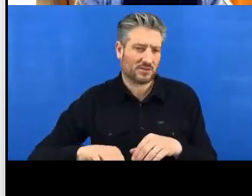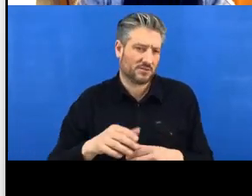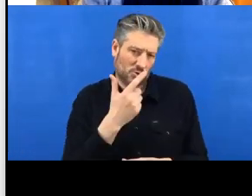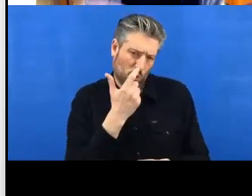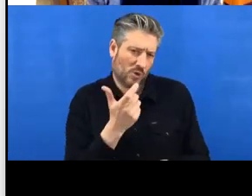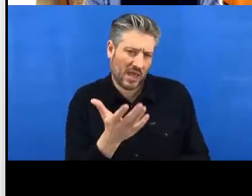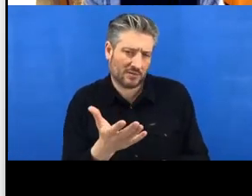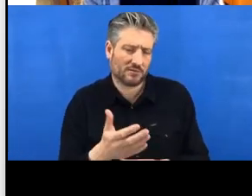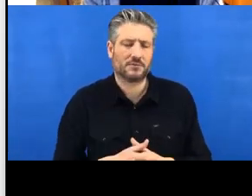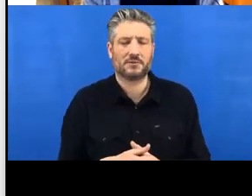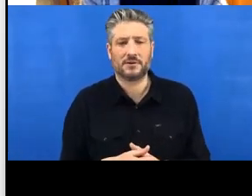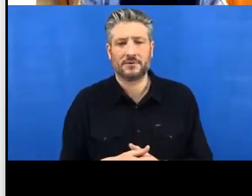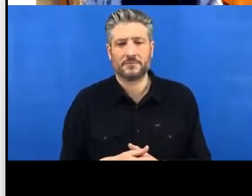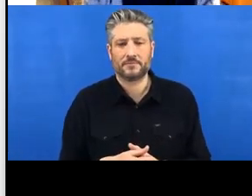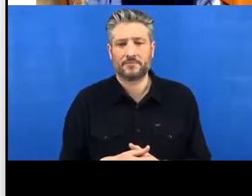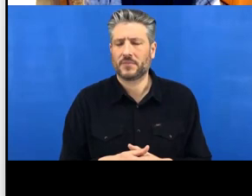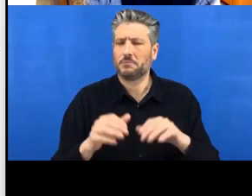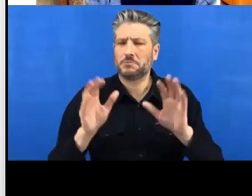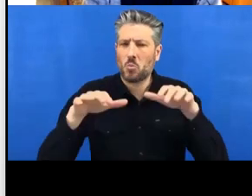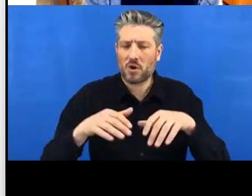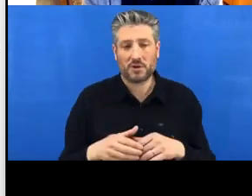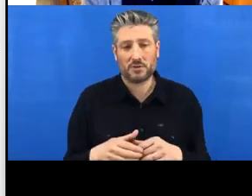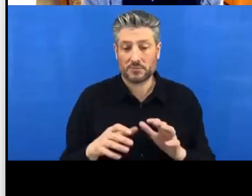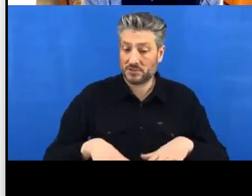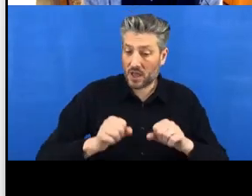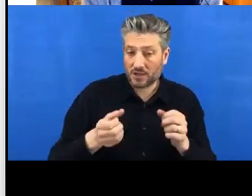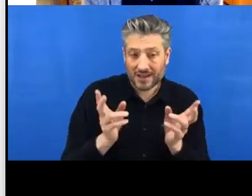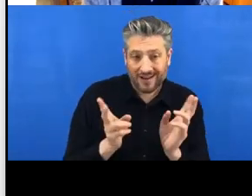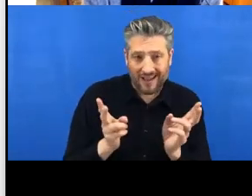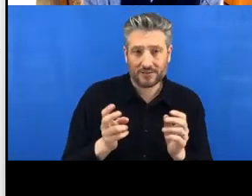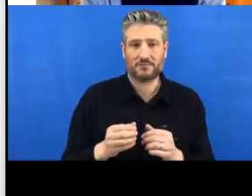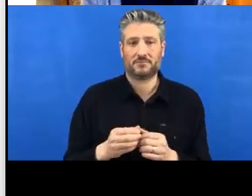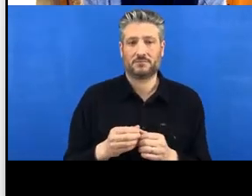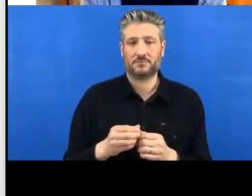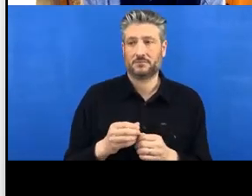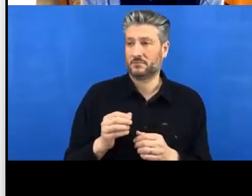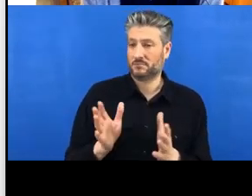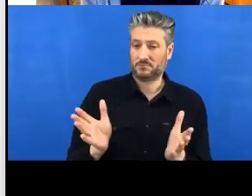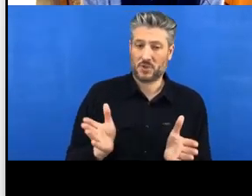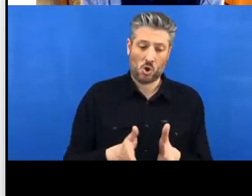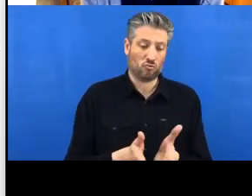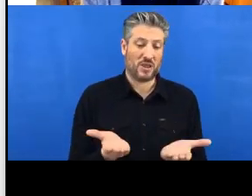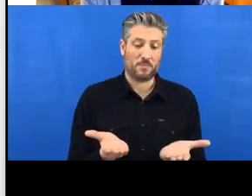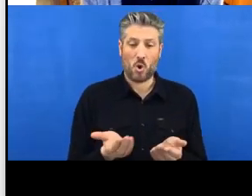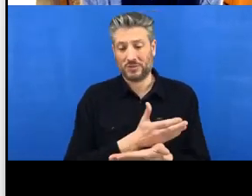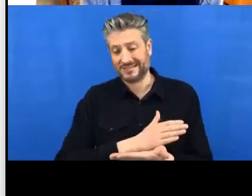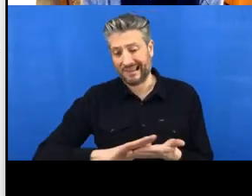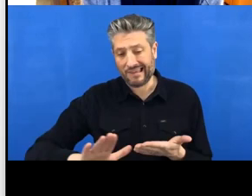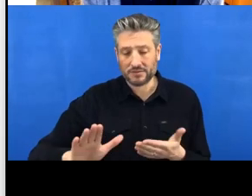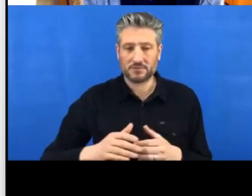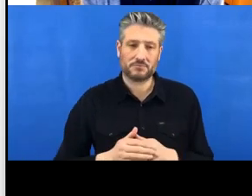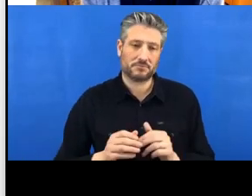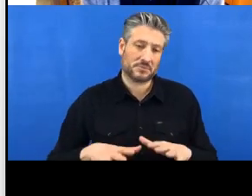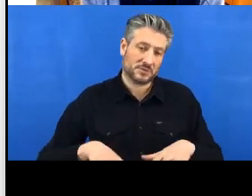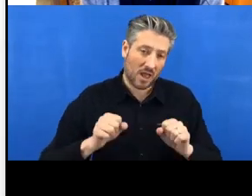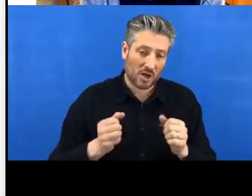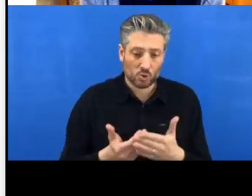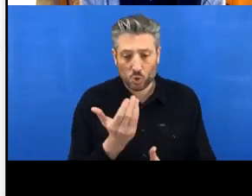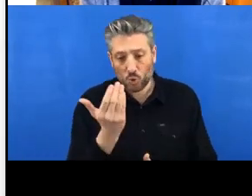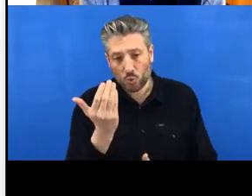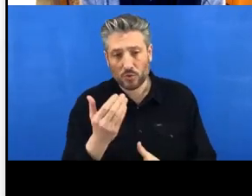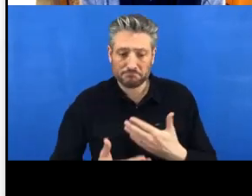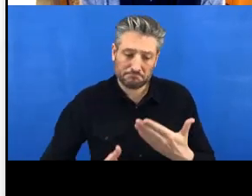start all over again. You can delete your repository, create a new one and play around until you get the basics